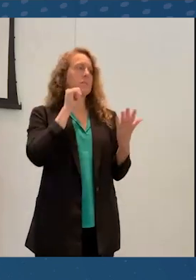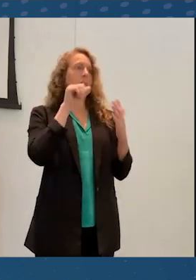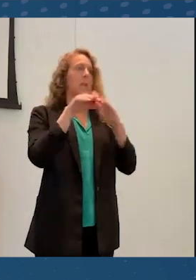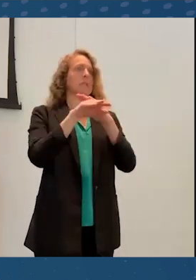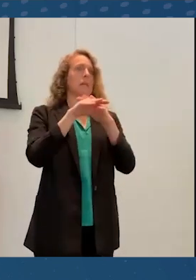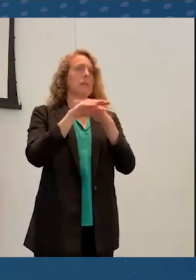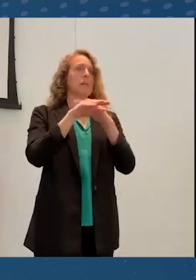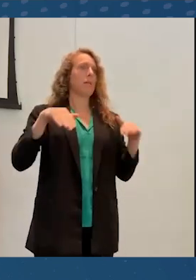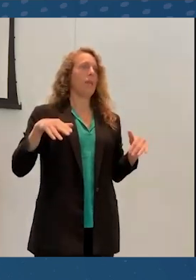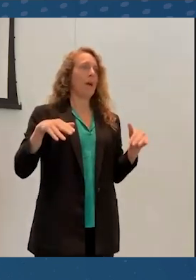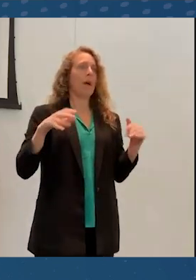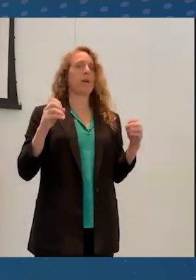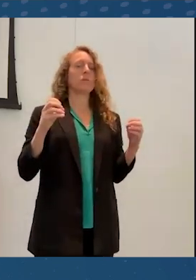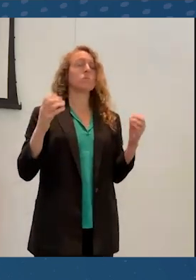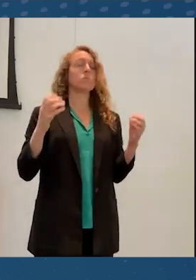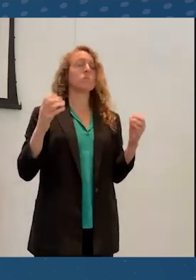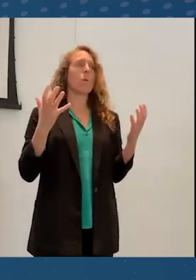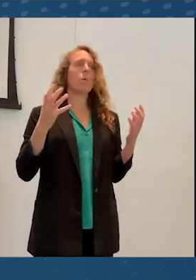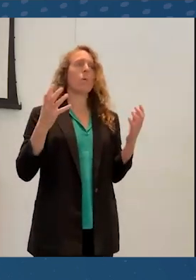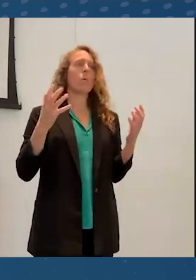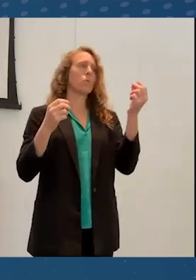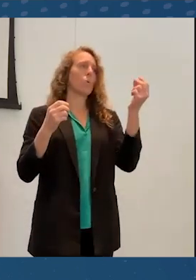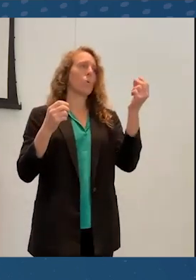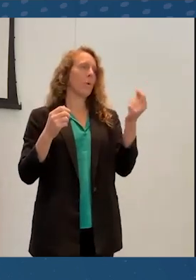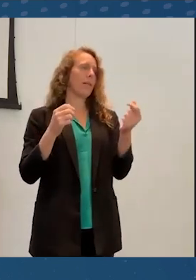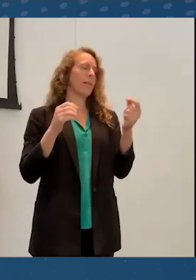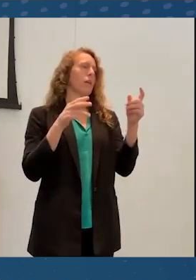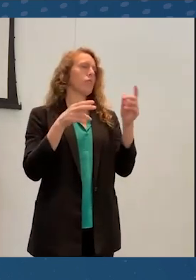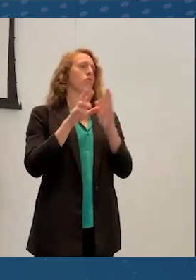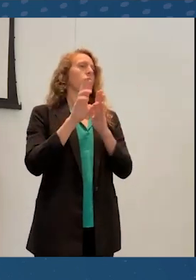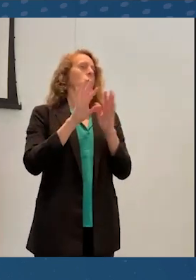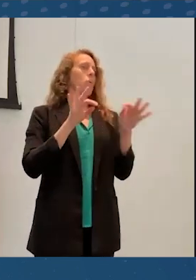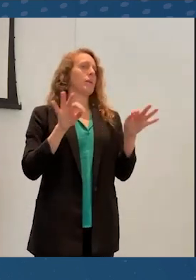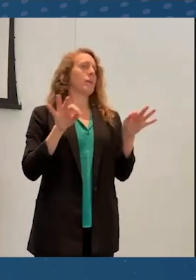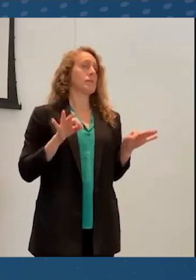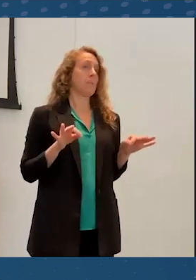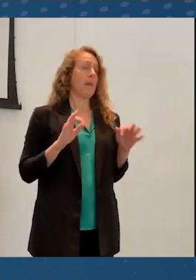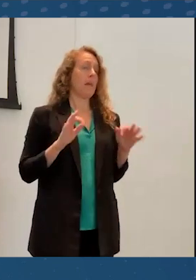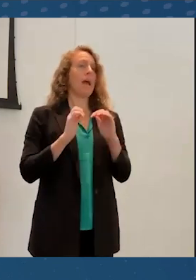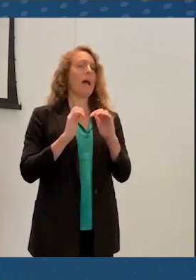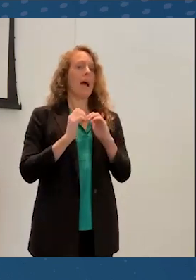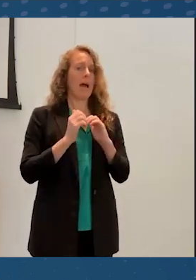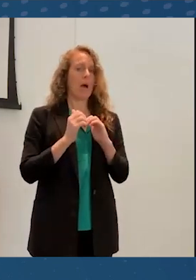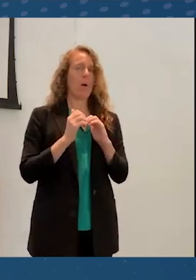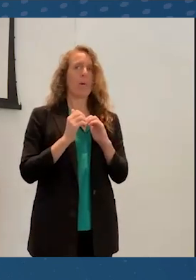And so what I want to quickly review is how the work that is currently